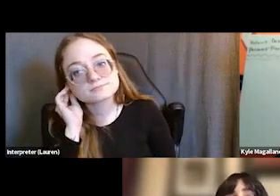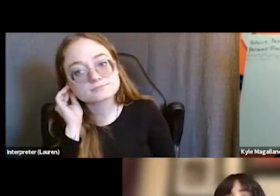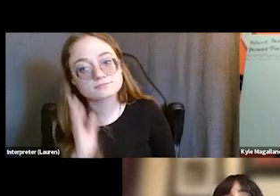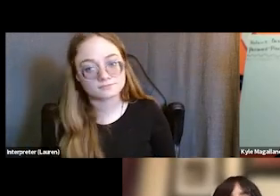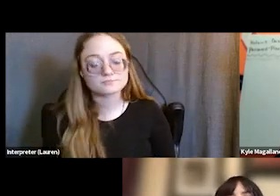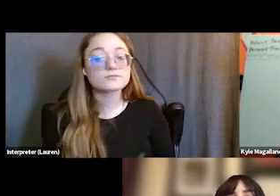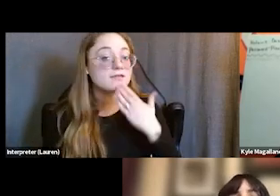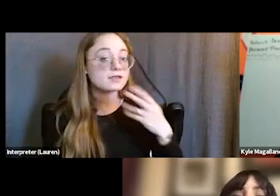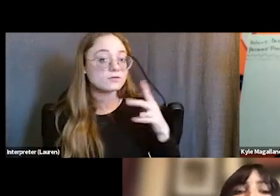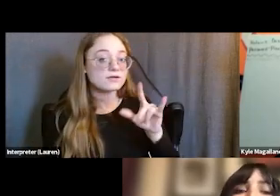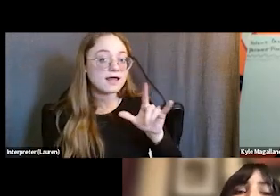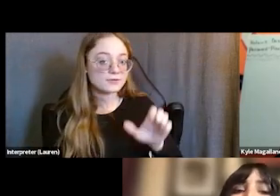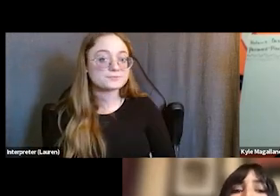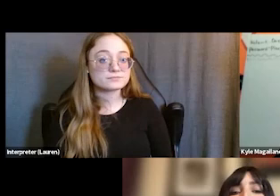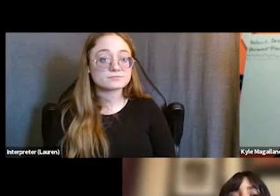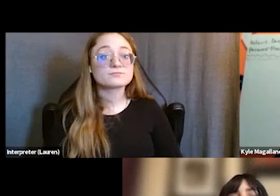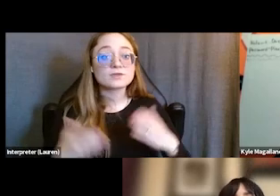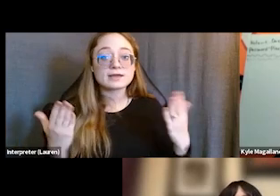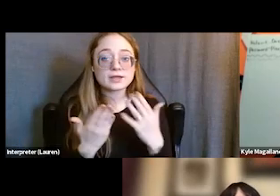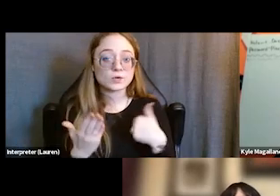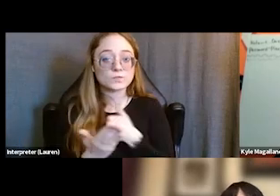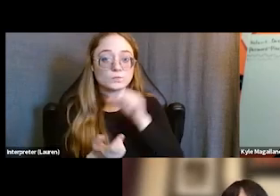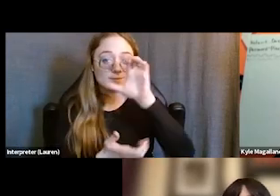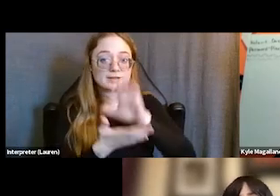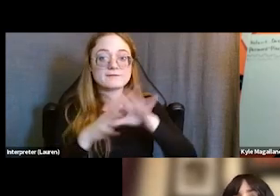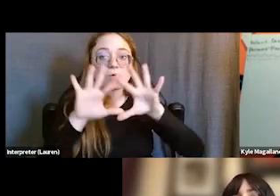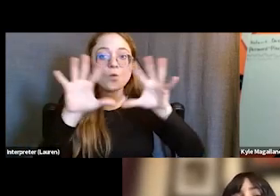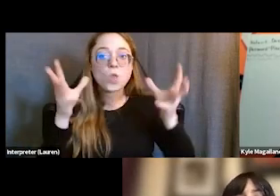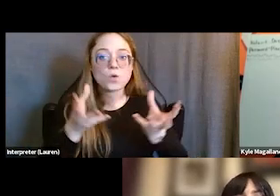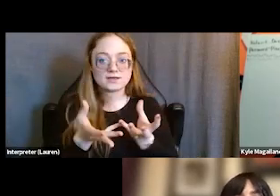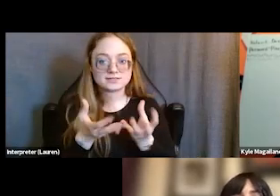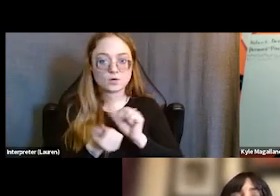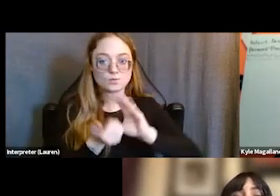So at Community Works, we believe in the holistic approach to reentry and healing at large.